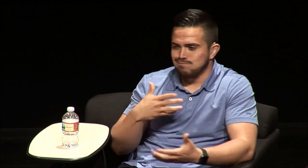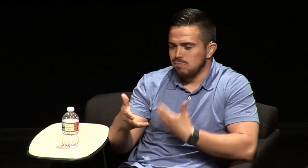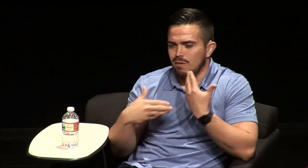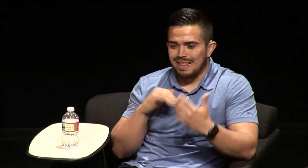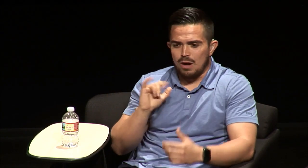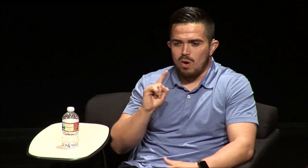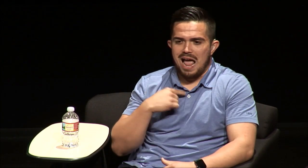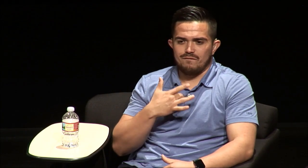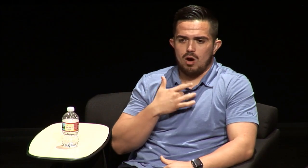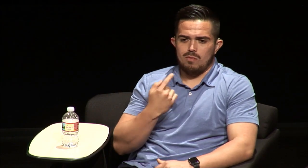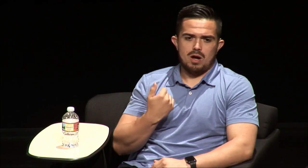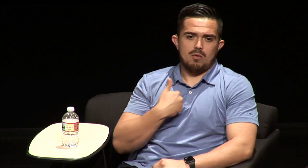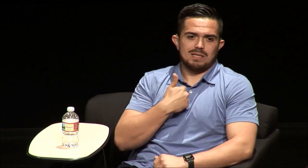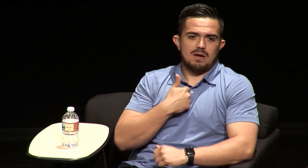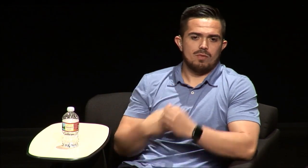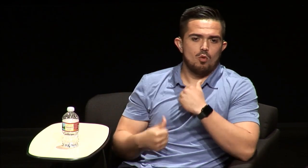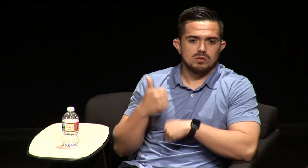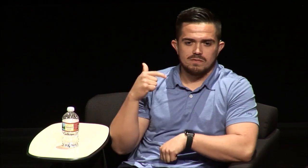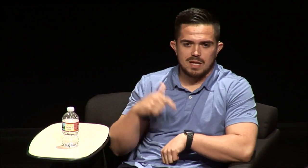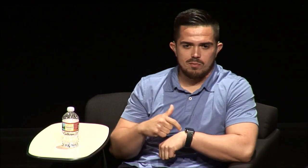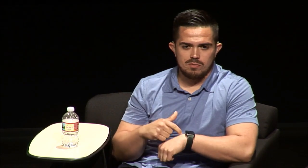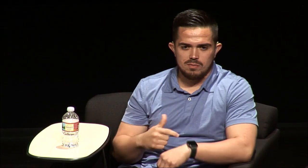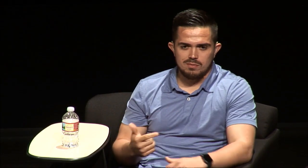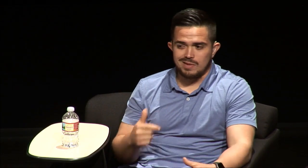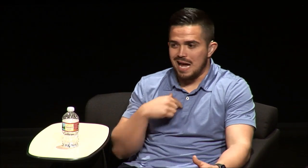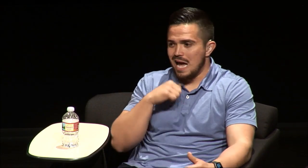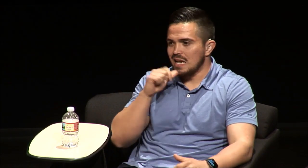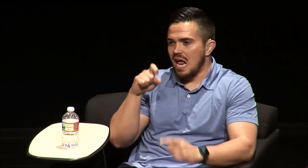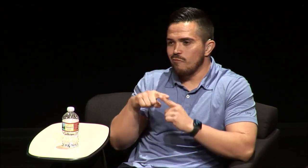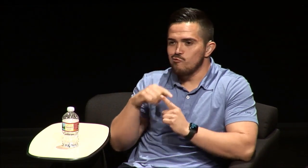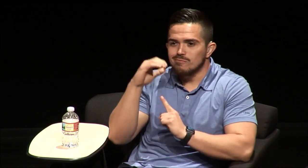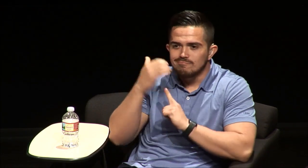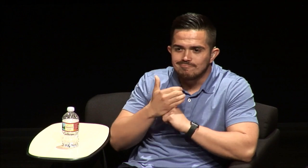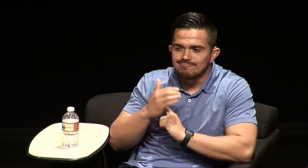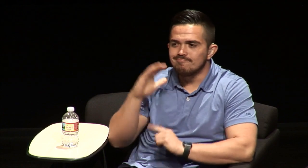socializing signing that's where I felt like I could be myself I didn't have to